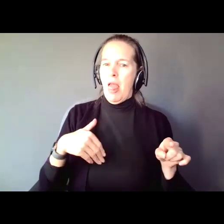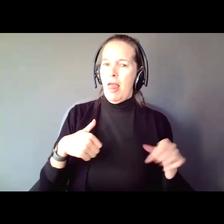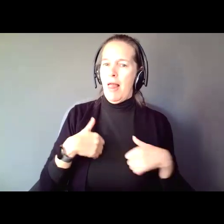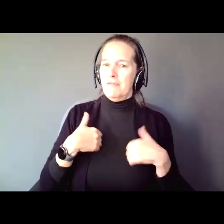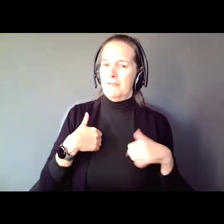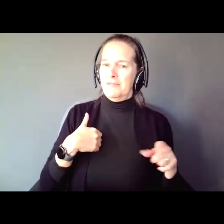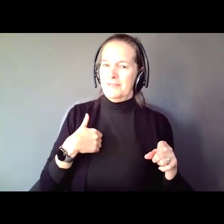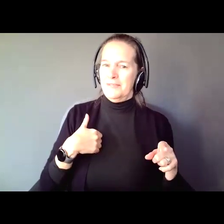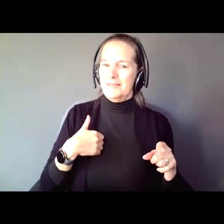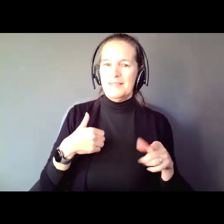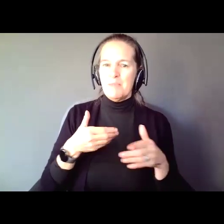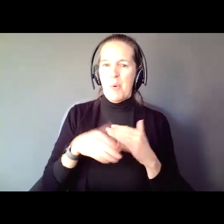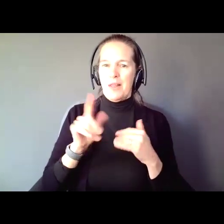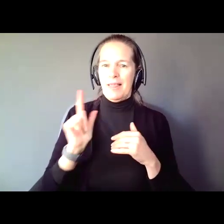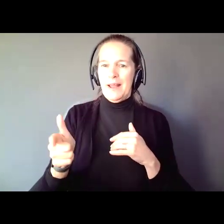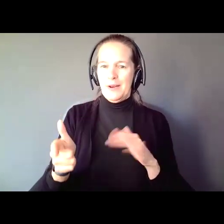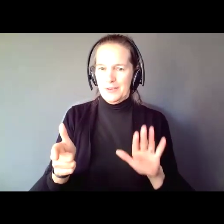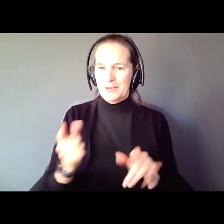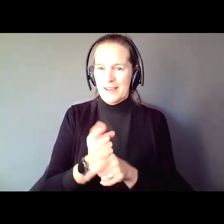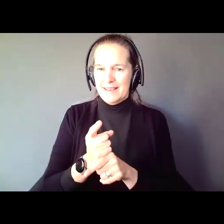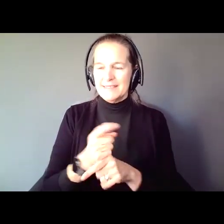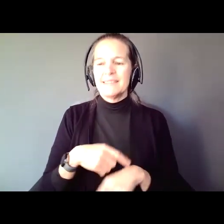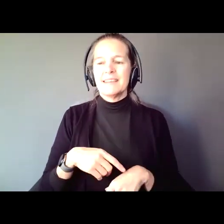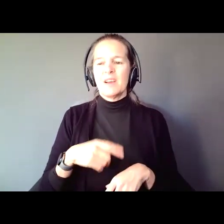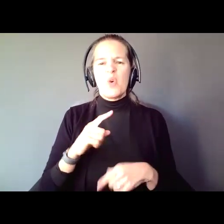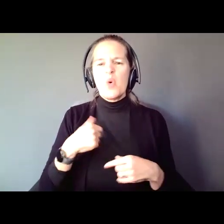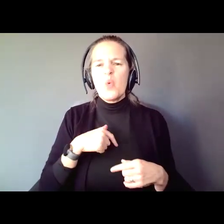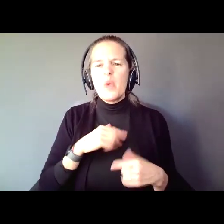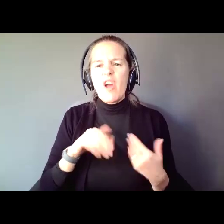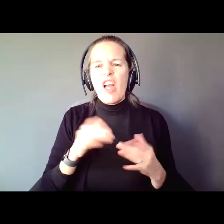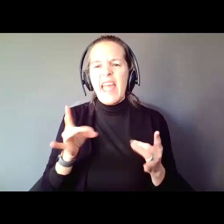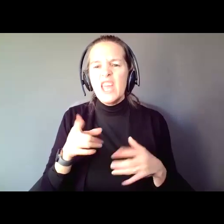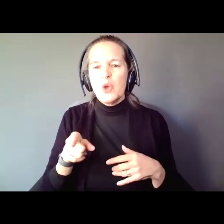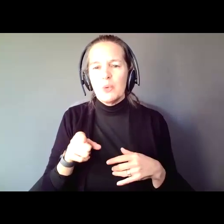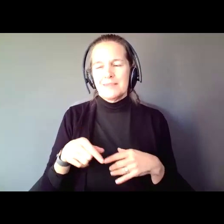or don't remember it because they were very young. We all hate you. Everywhere who is old enough